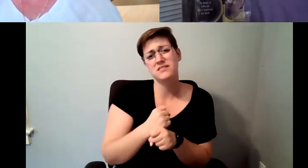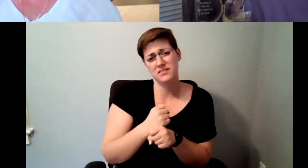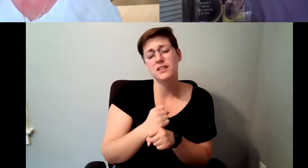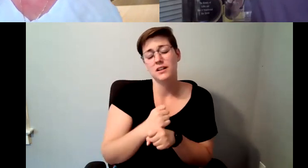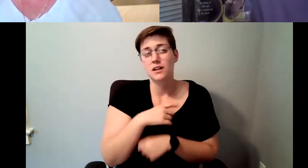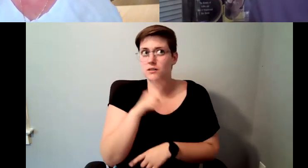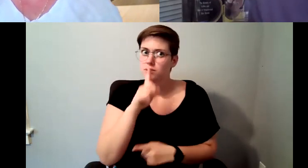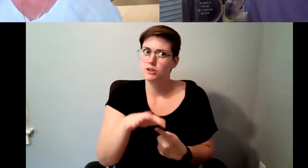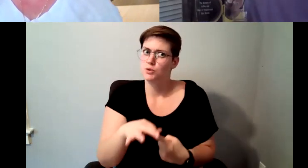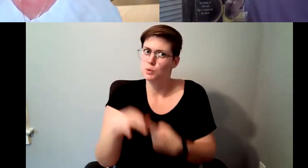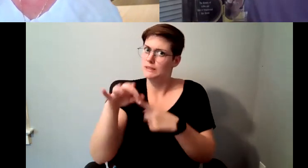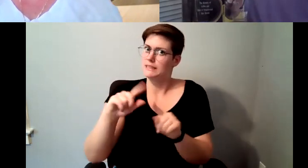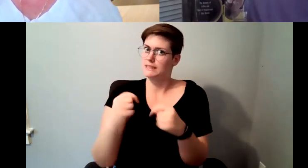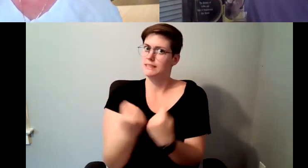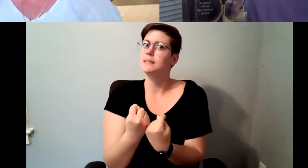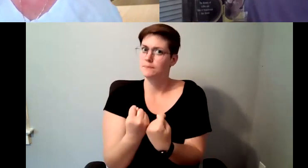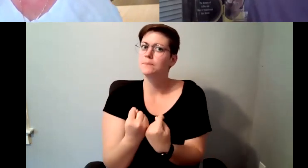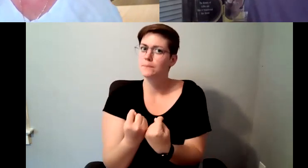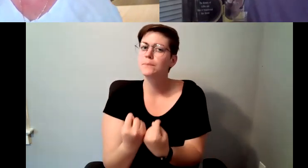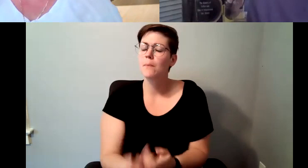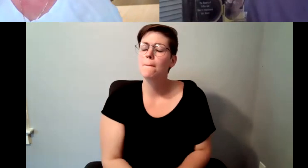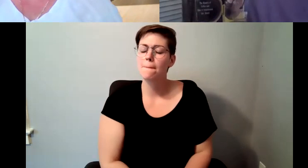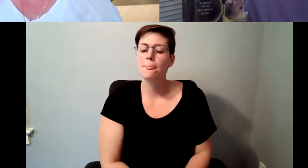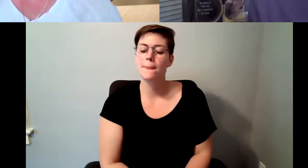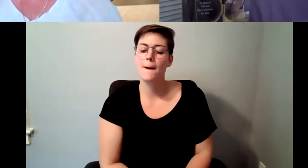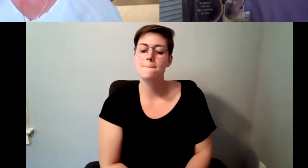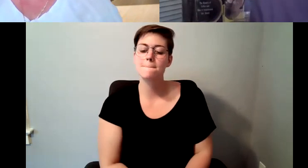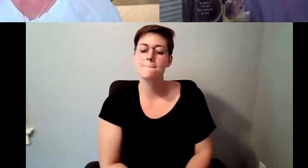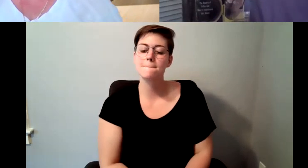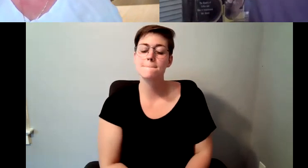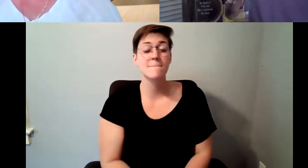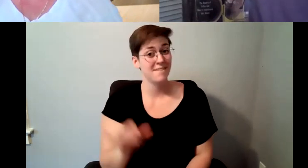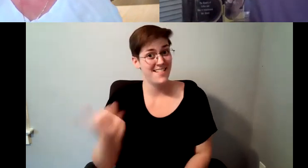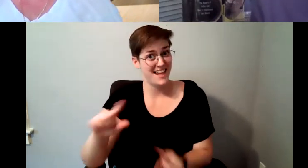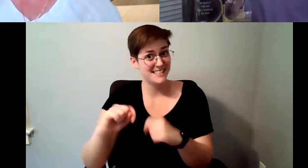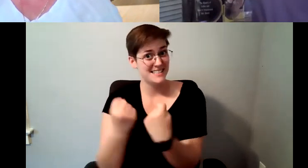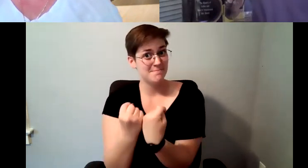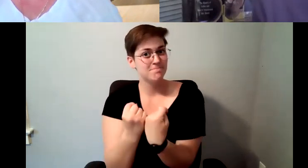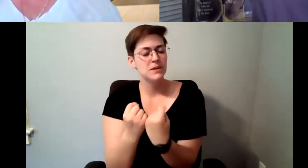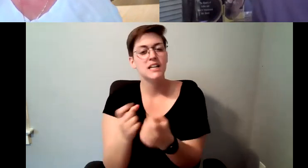Kelly, because it's a team of coffee educators, most of whom.